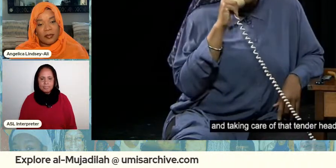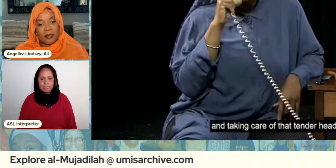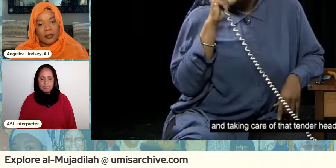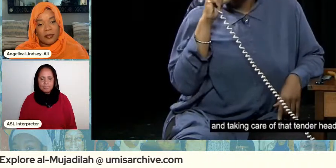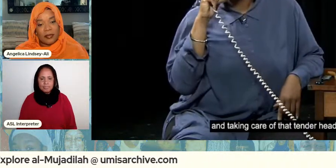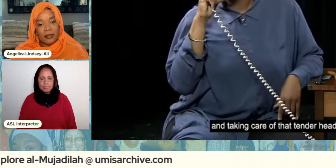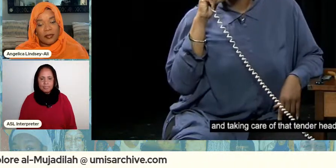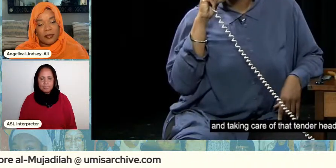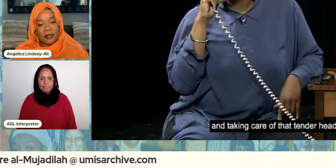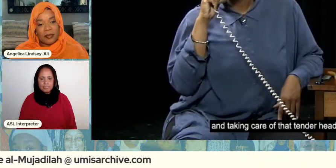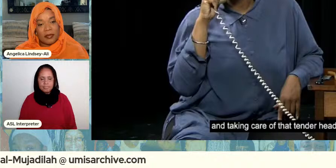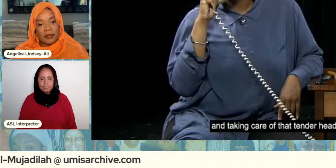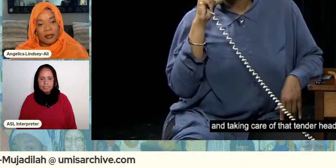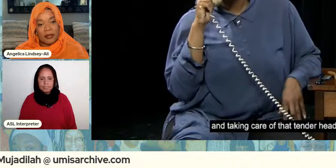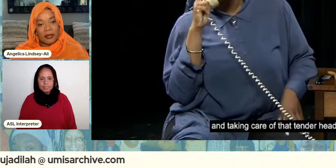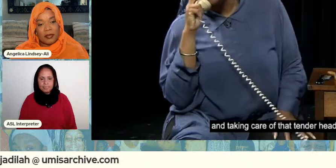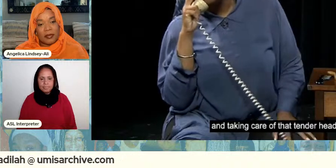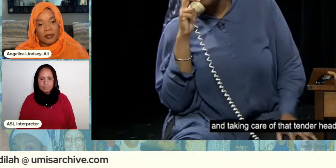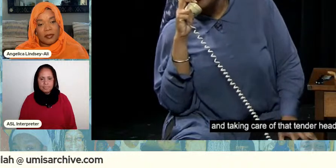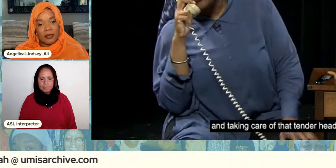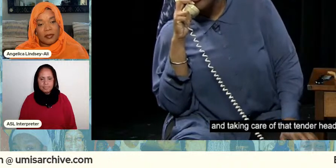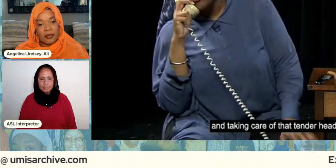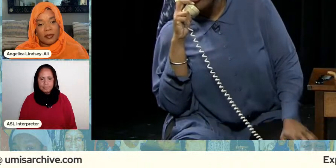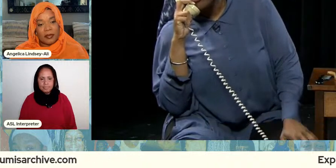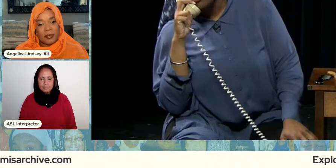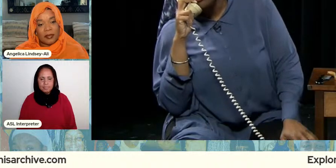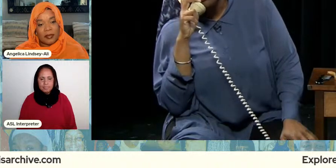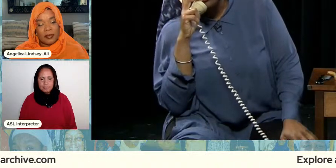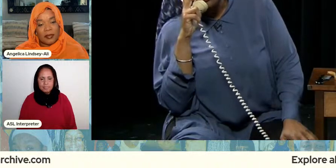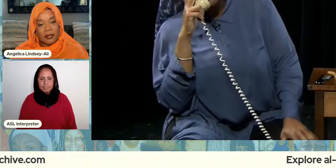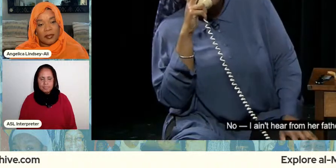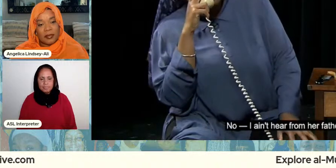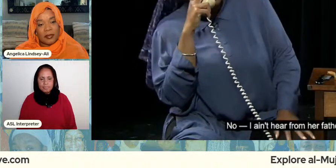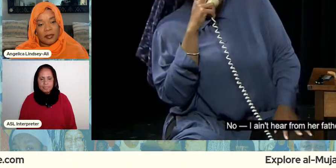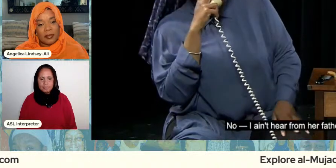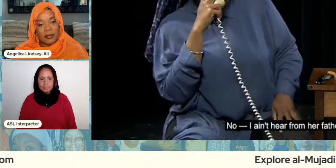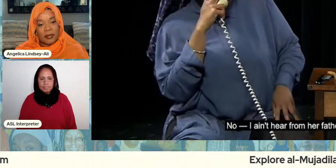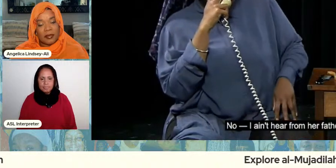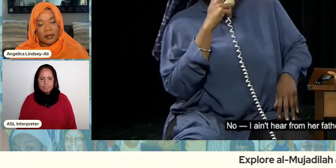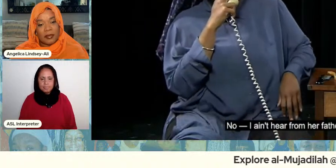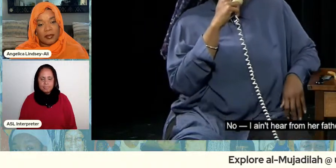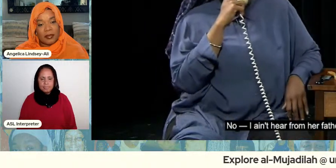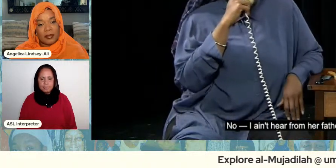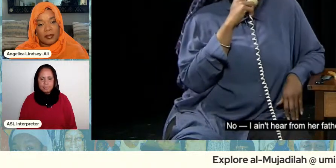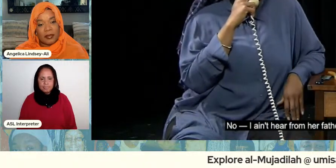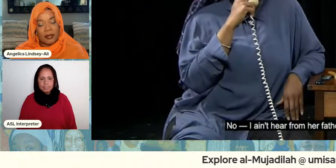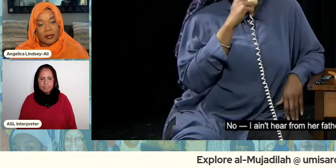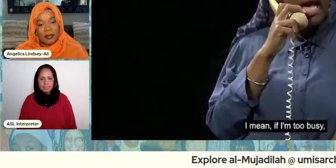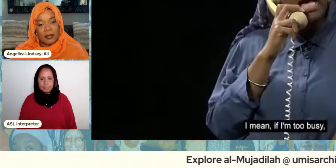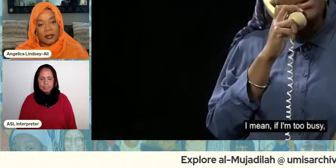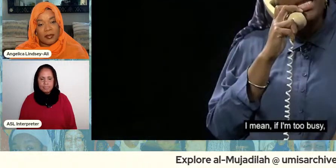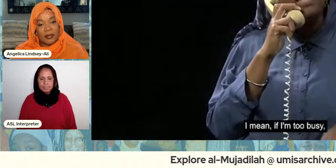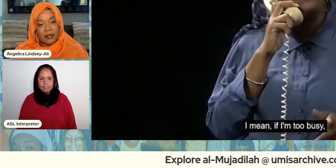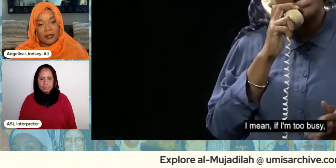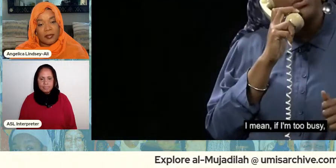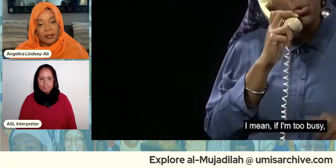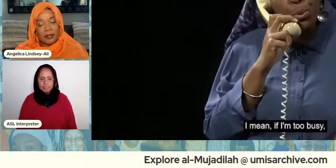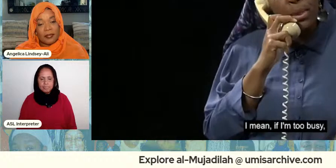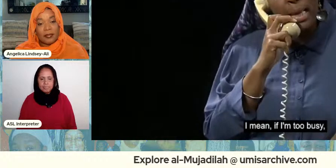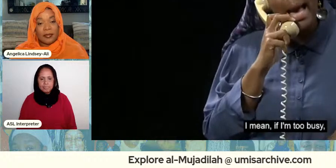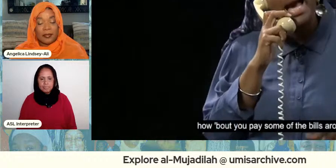and taking care of that tend to had a little girl now i hear from her father i mean if i'm too busy